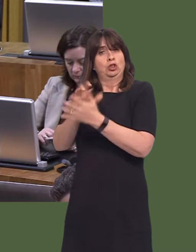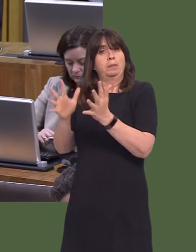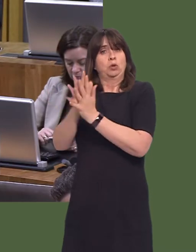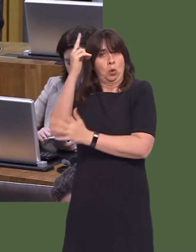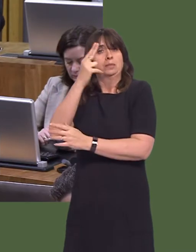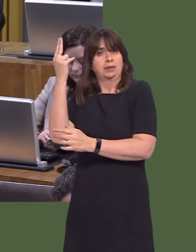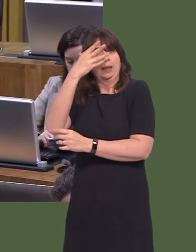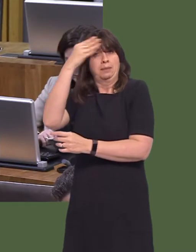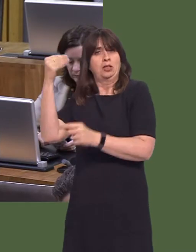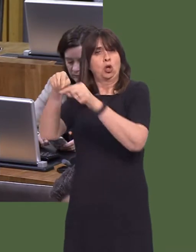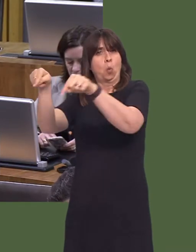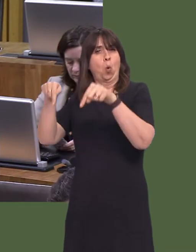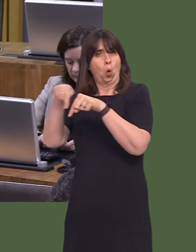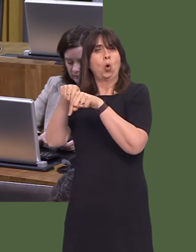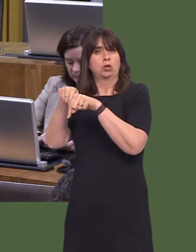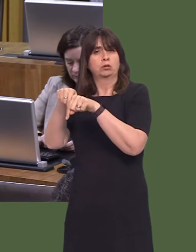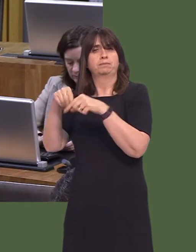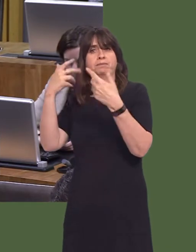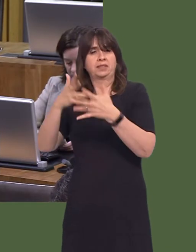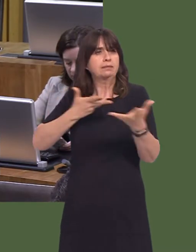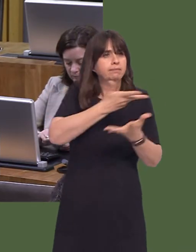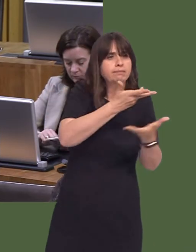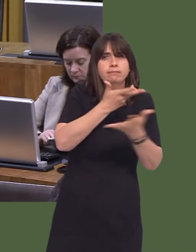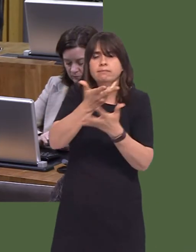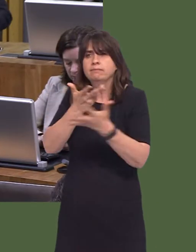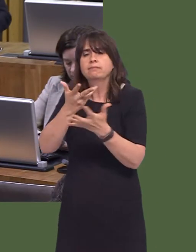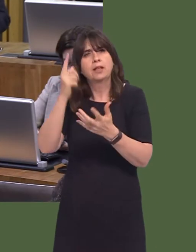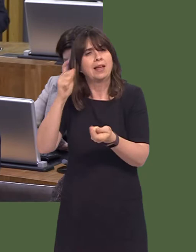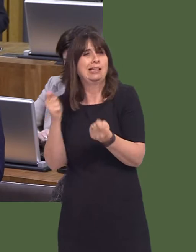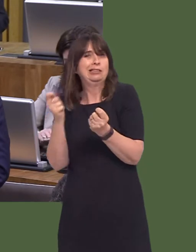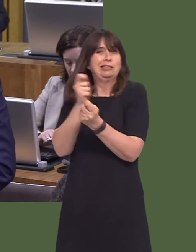overall support in relation to the community-based model. We know that community-based services